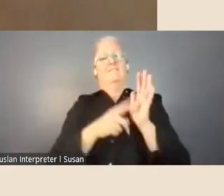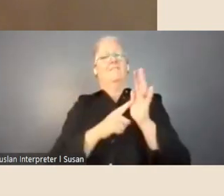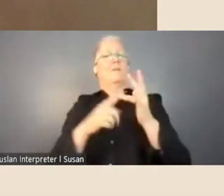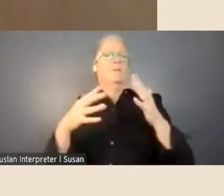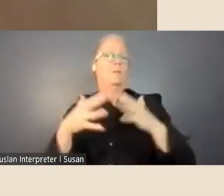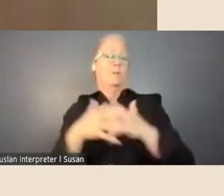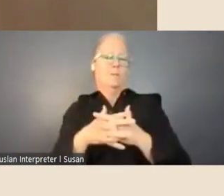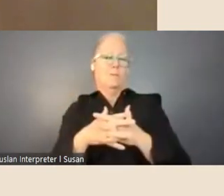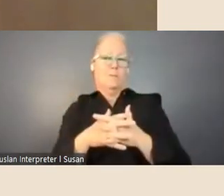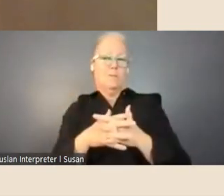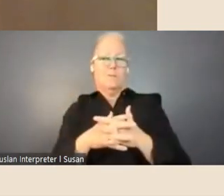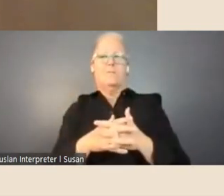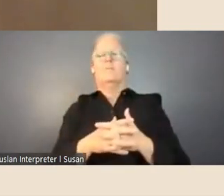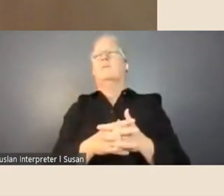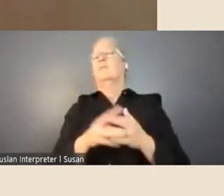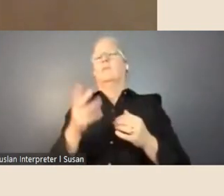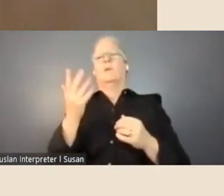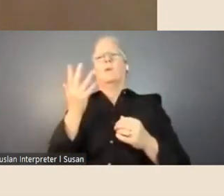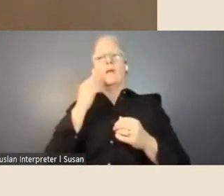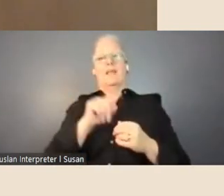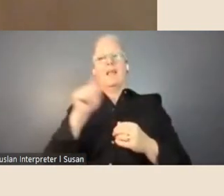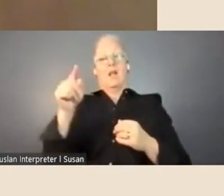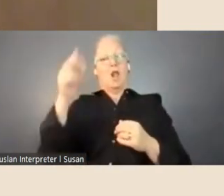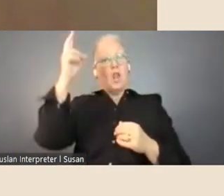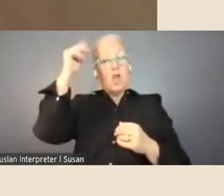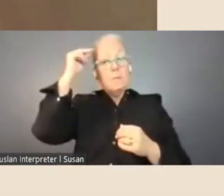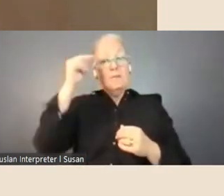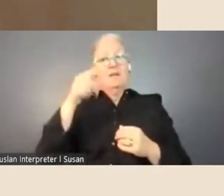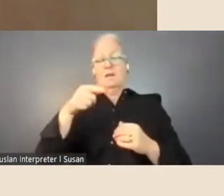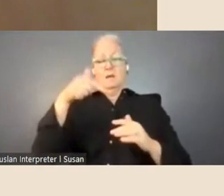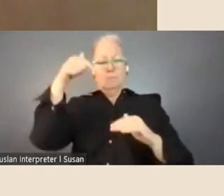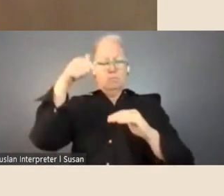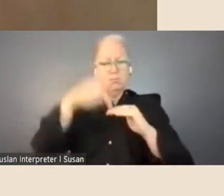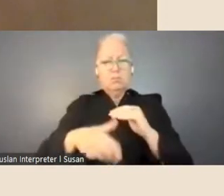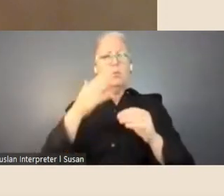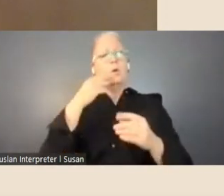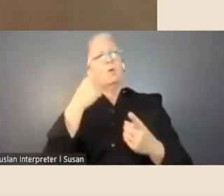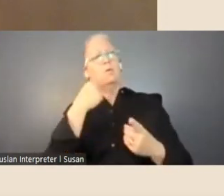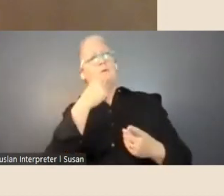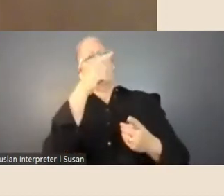collection at the library so extensive and you order books online and then they're basically